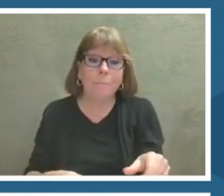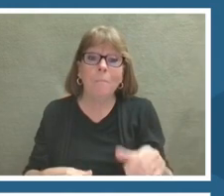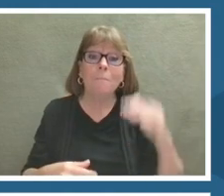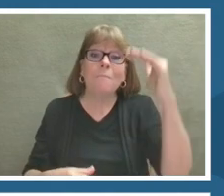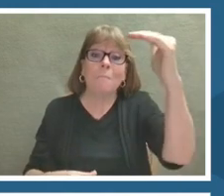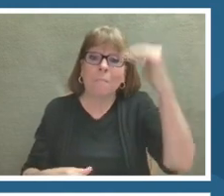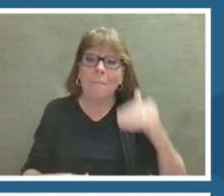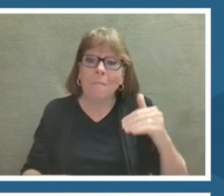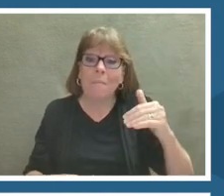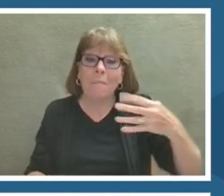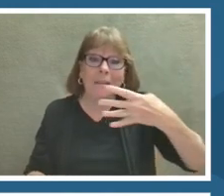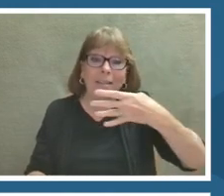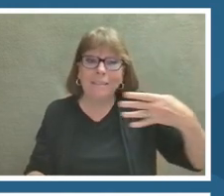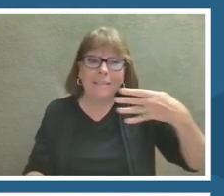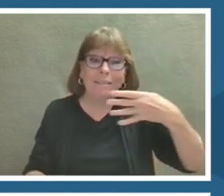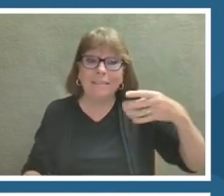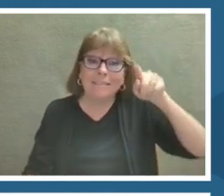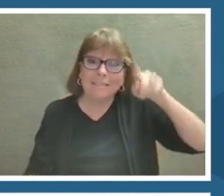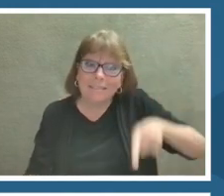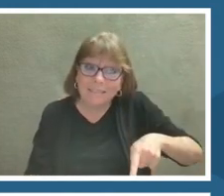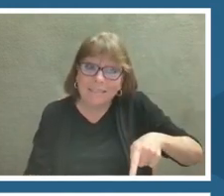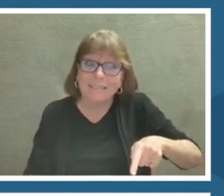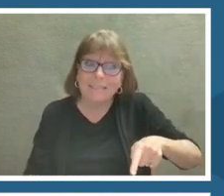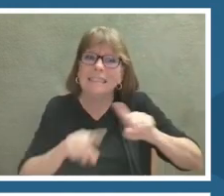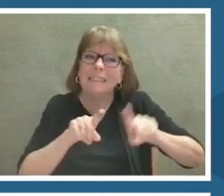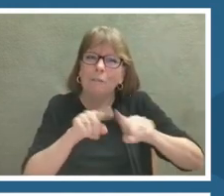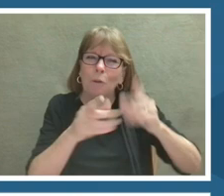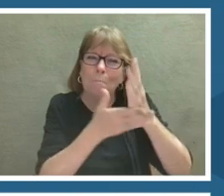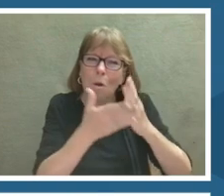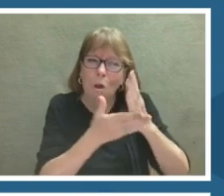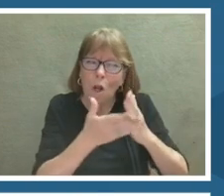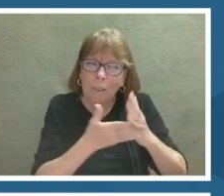These are the different separate elements, since all of these elements have different